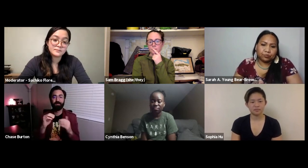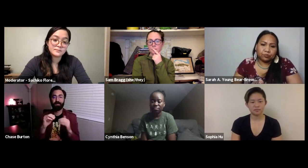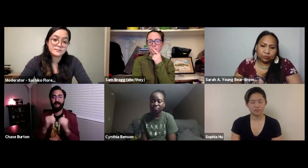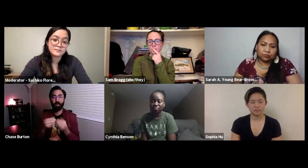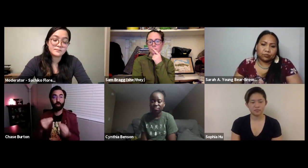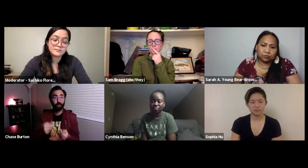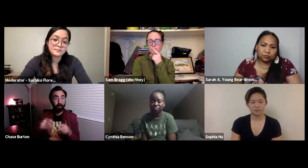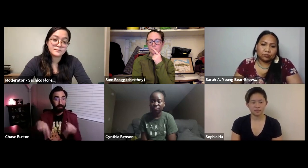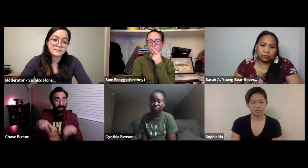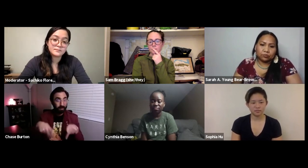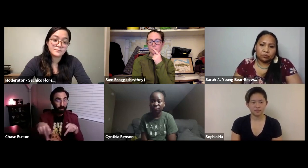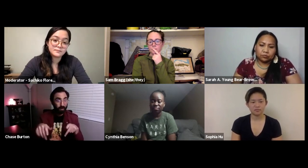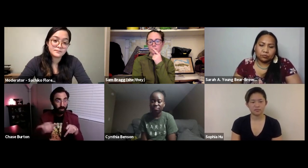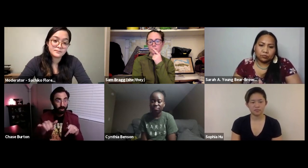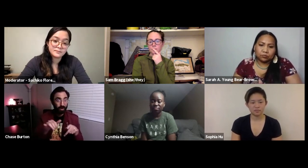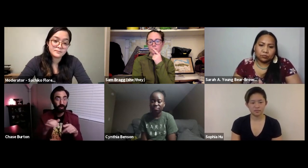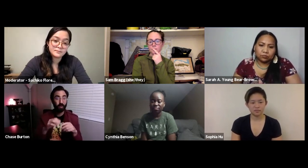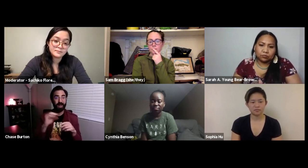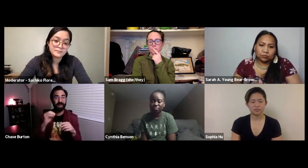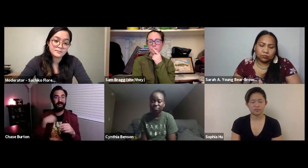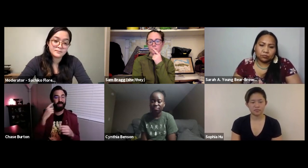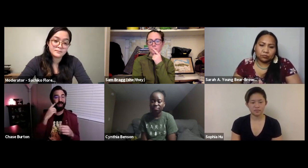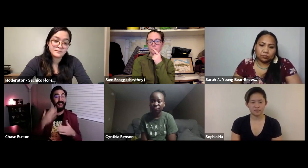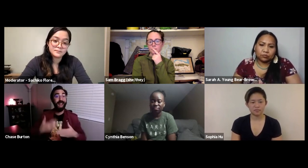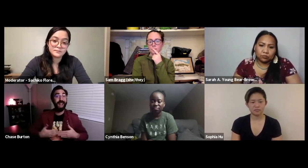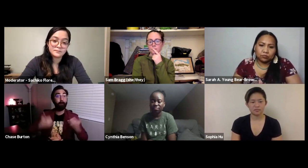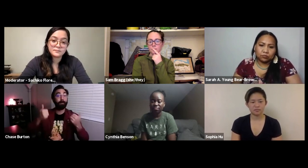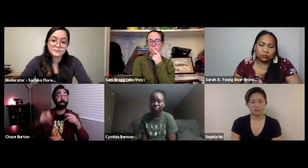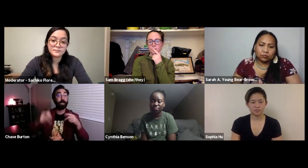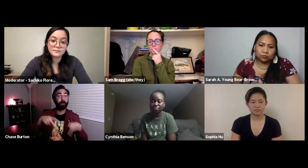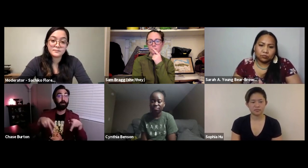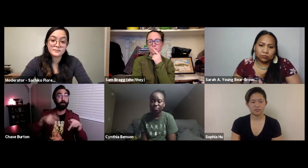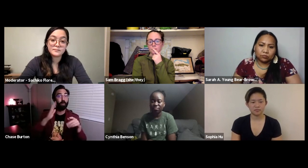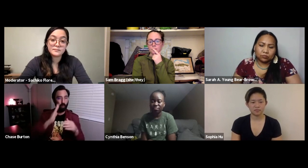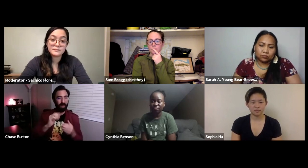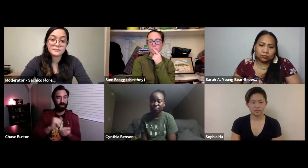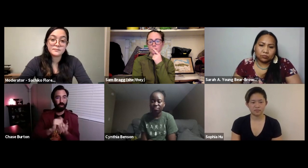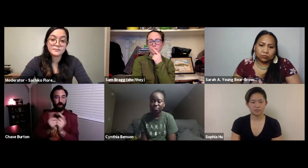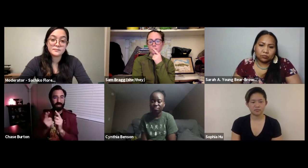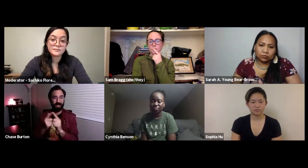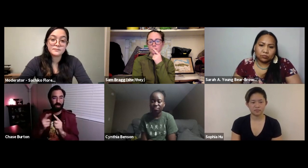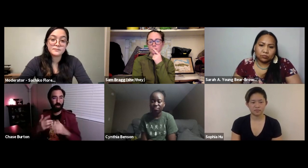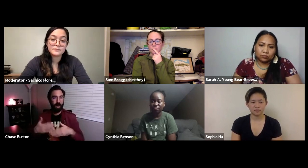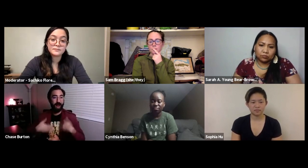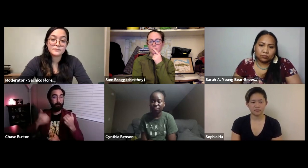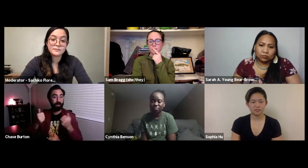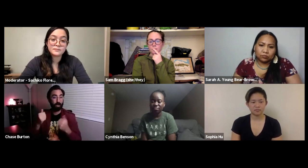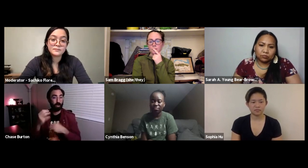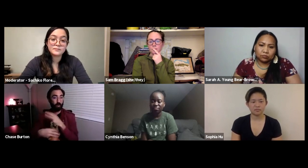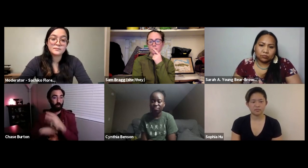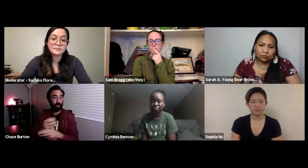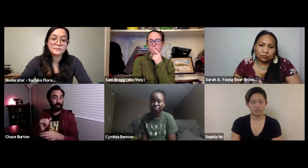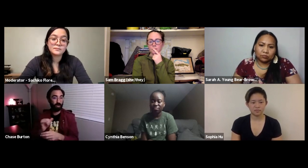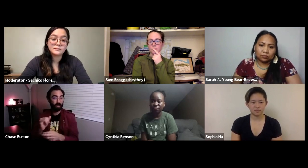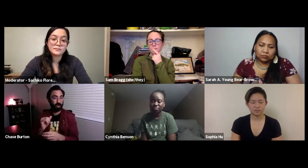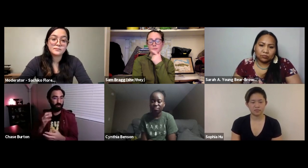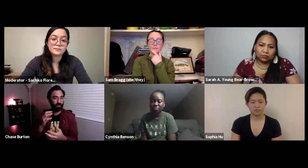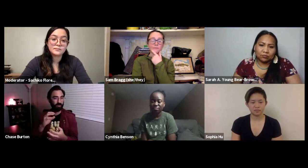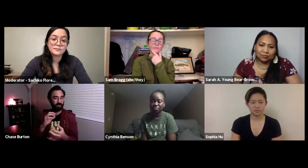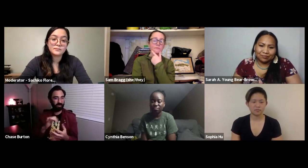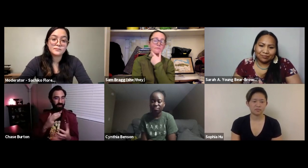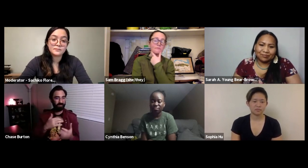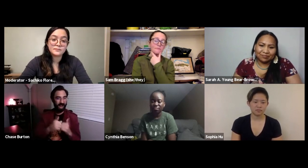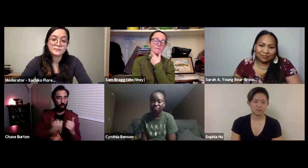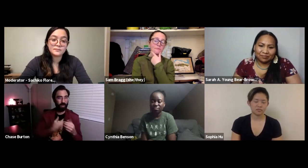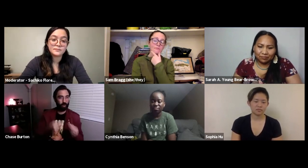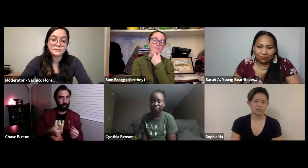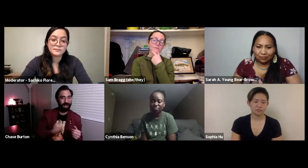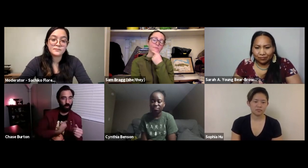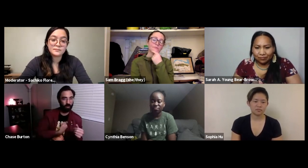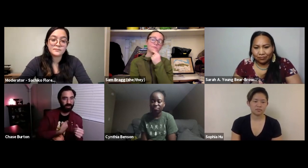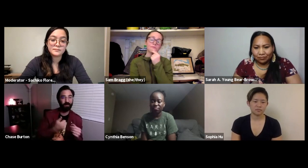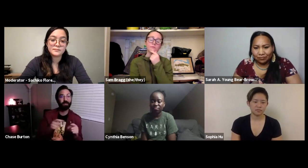that I don't know you have to be able to be smarter. If people are happier then maybe